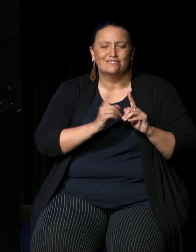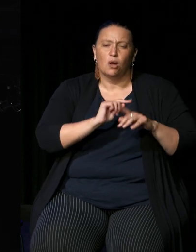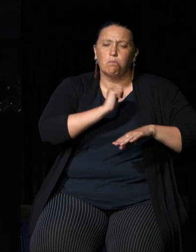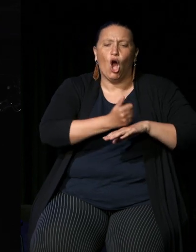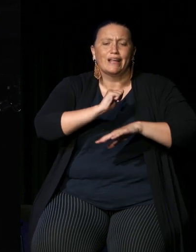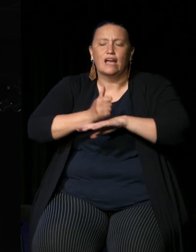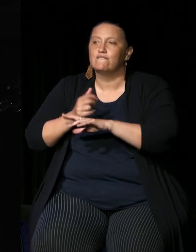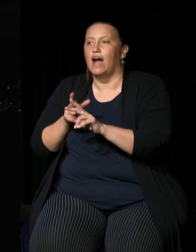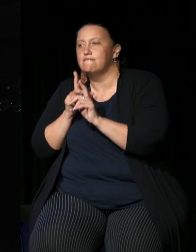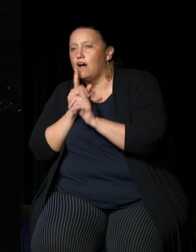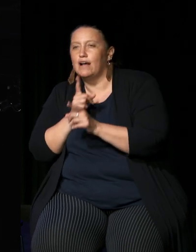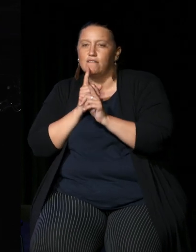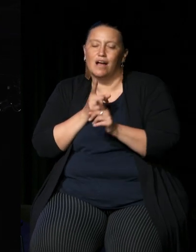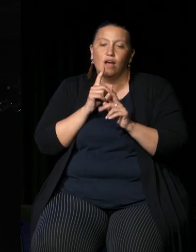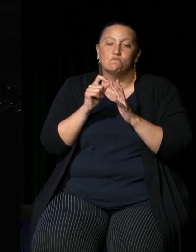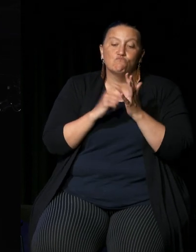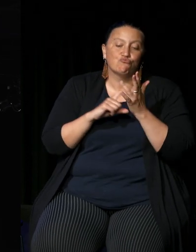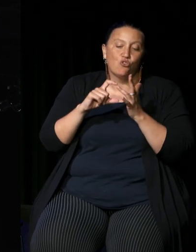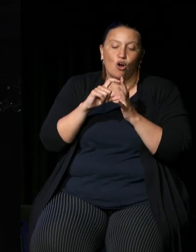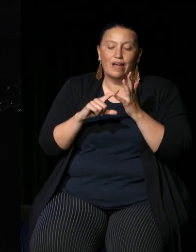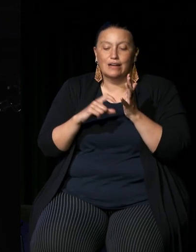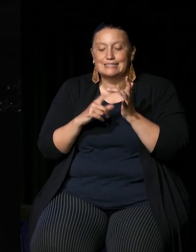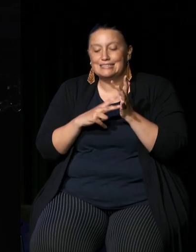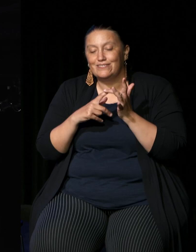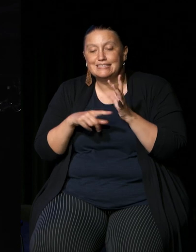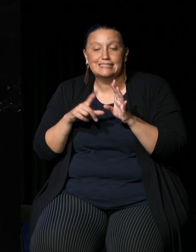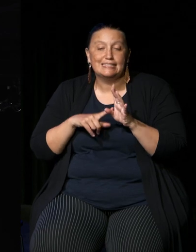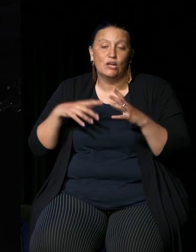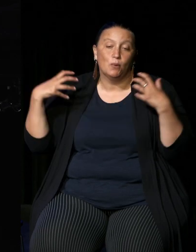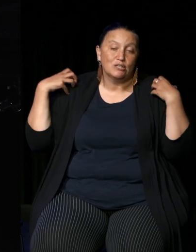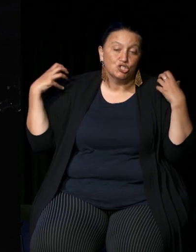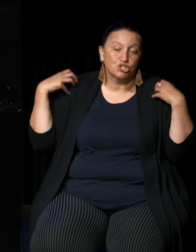give advice to governments productivity commission there's you know a huge range of